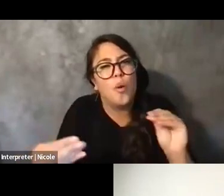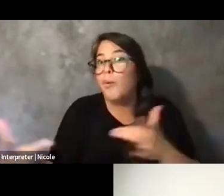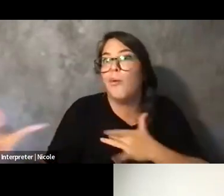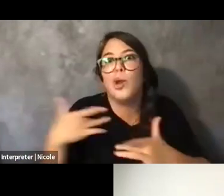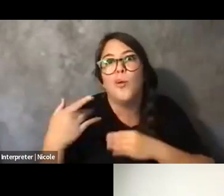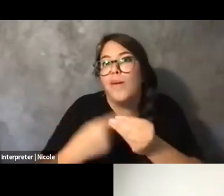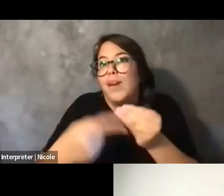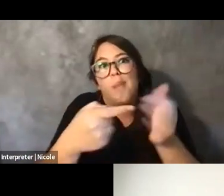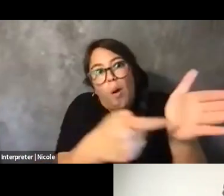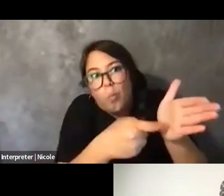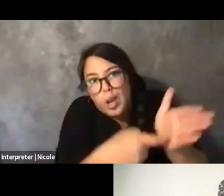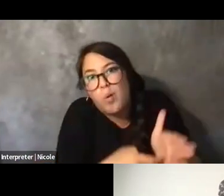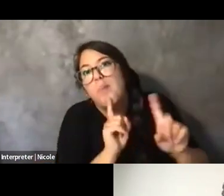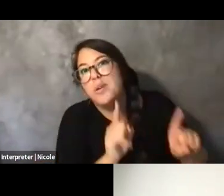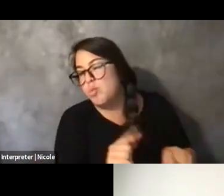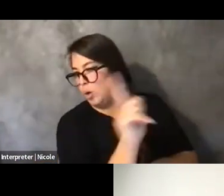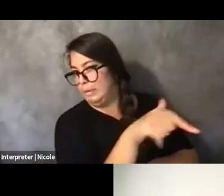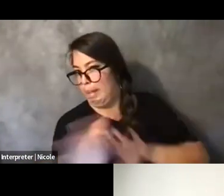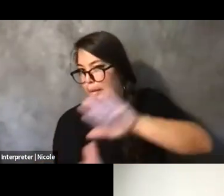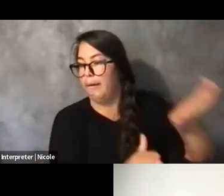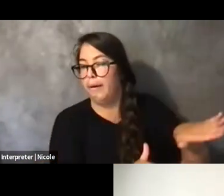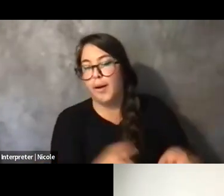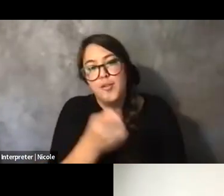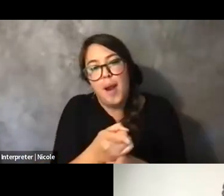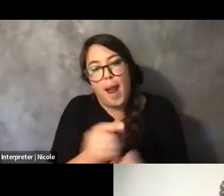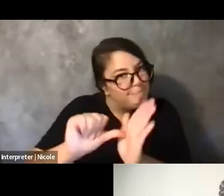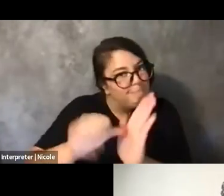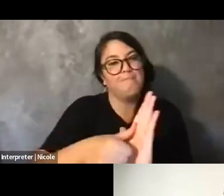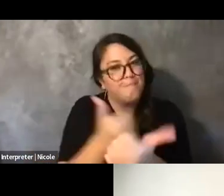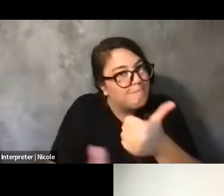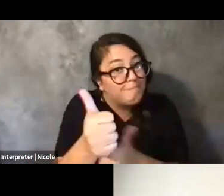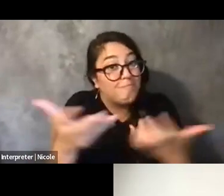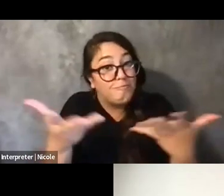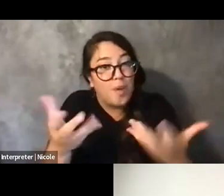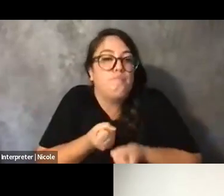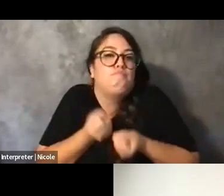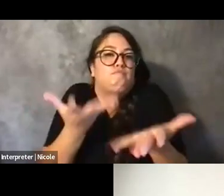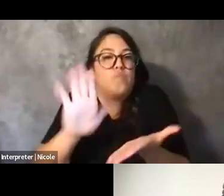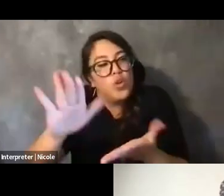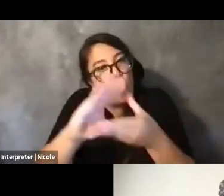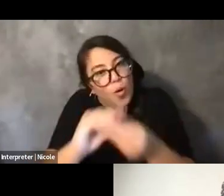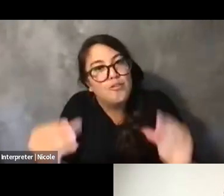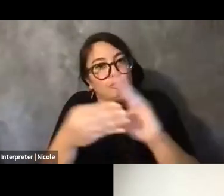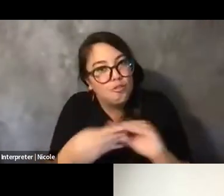And that works as a place for them to workshop their work.